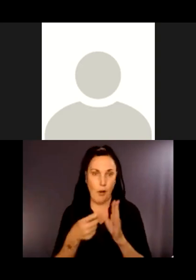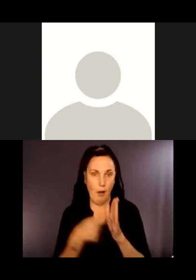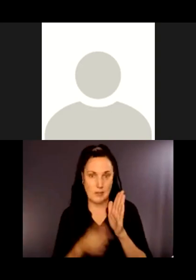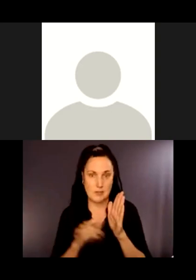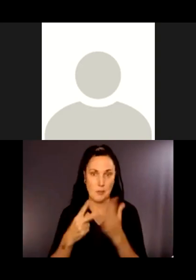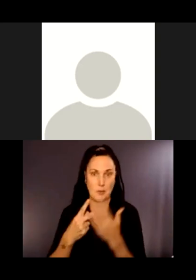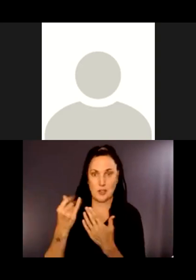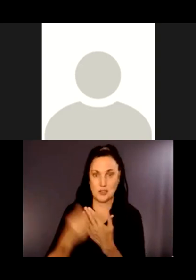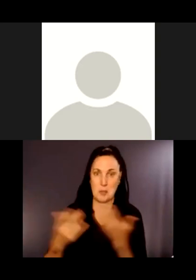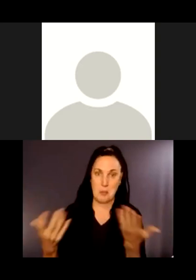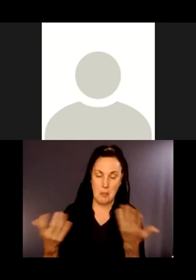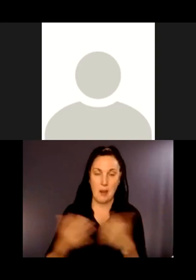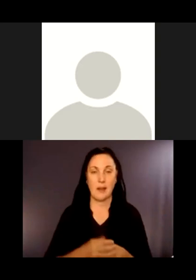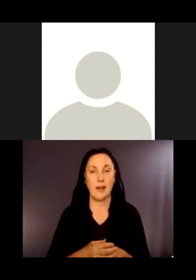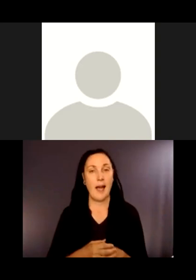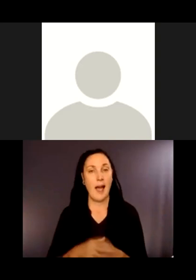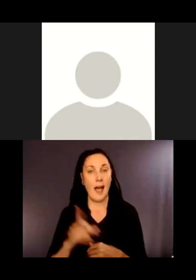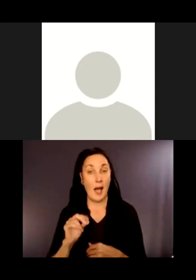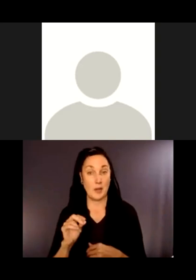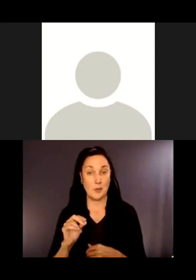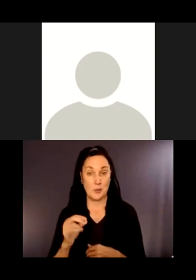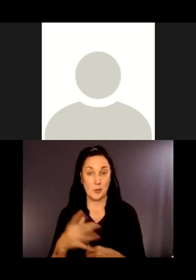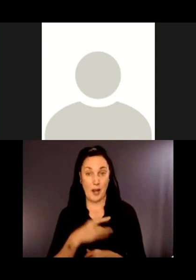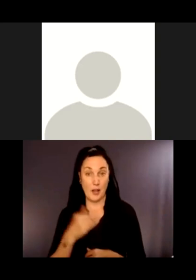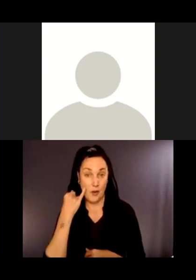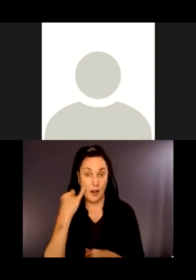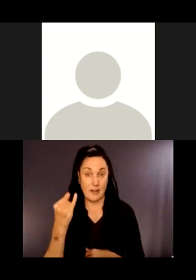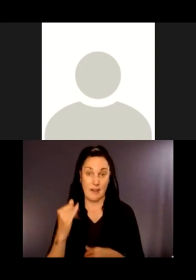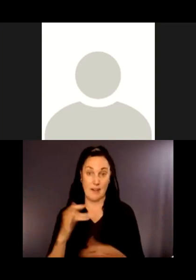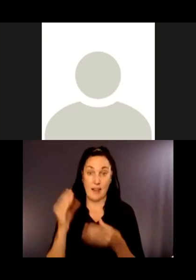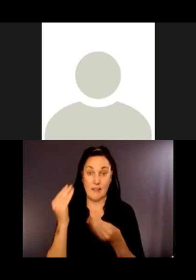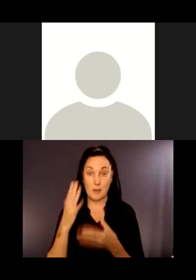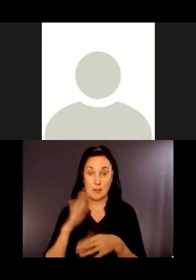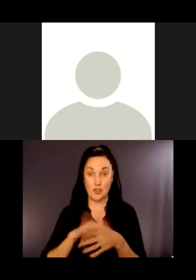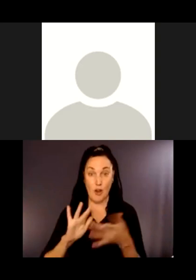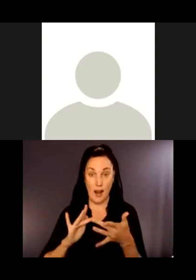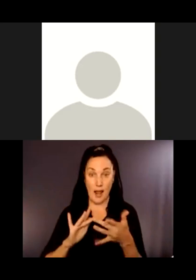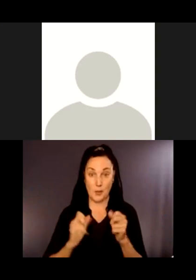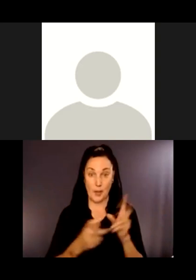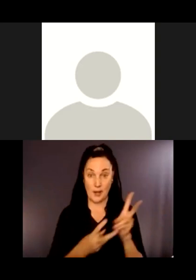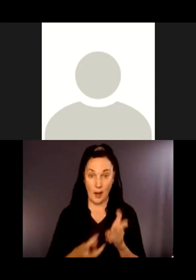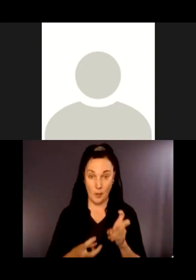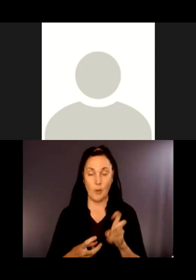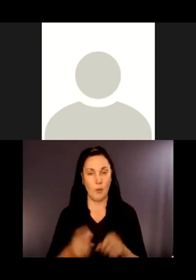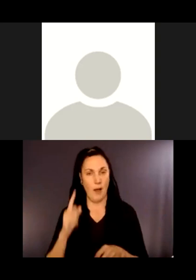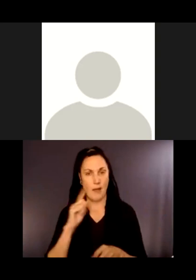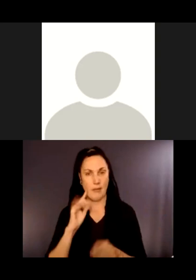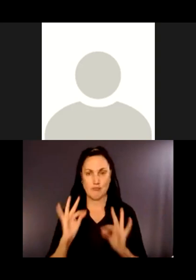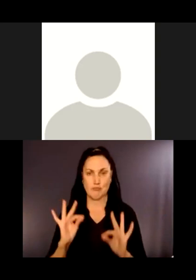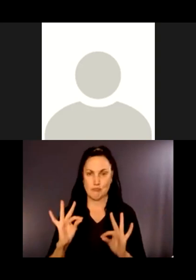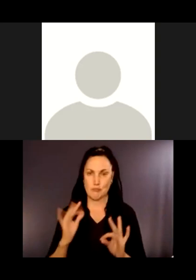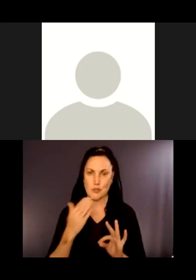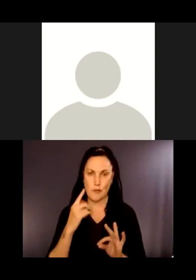I like the downloadable content idea, which should be helpful to